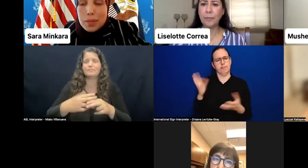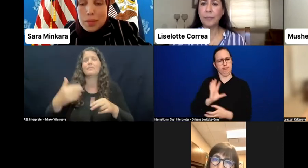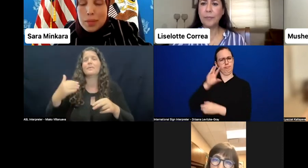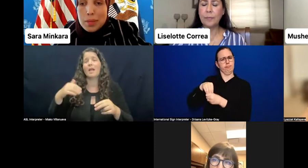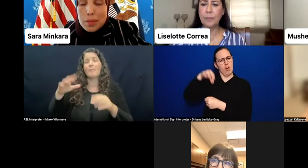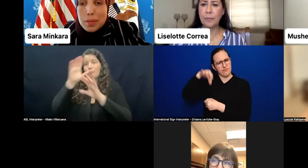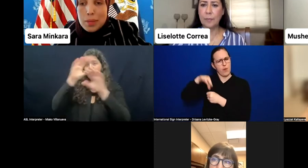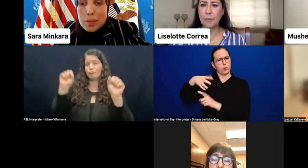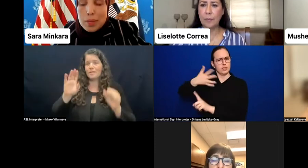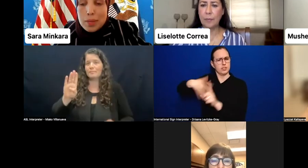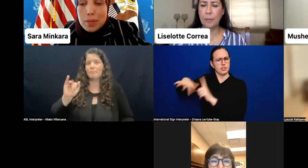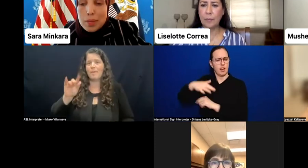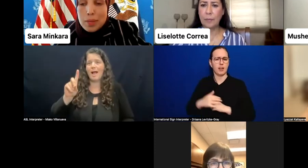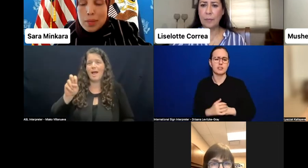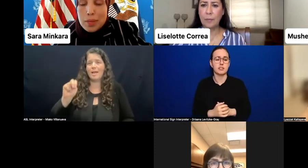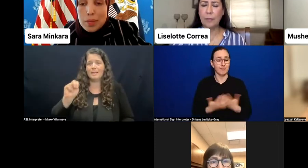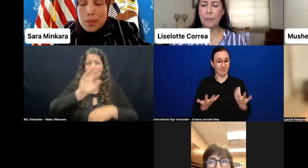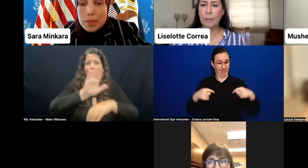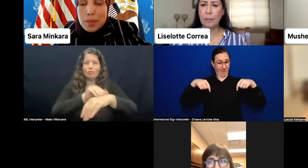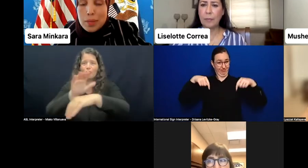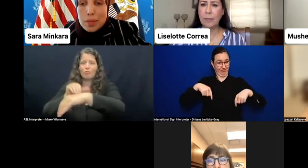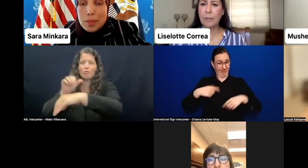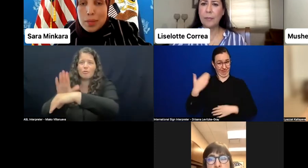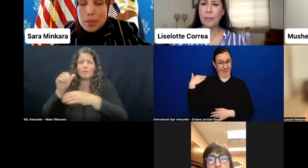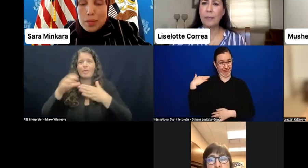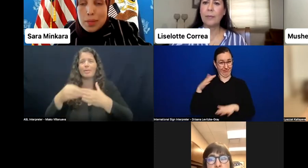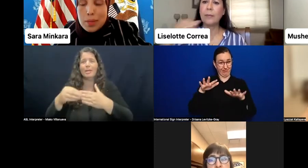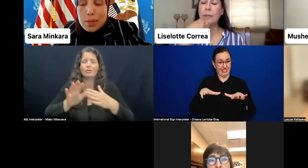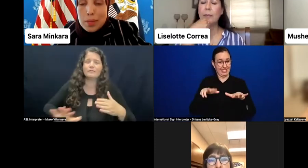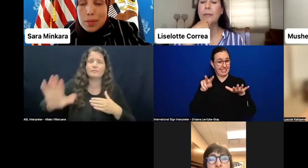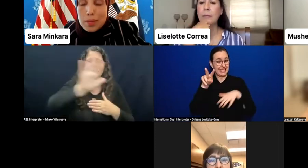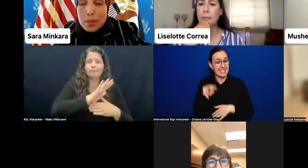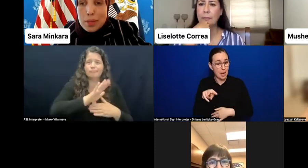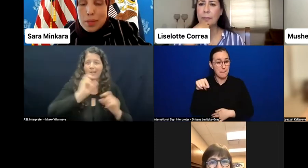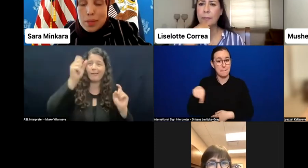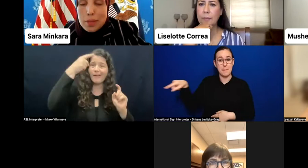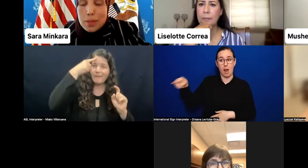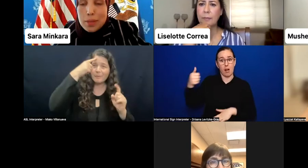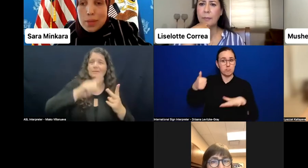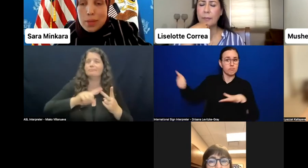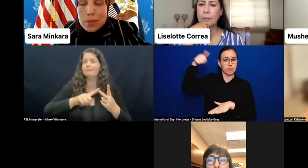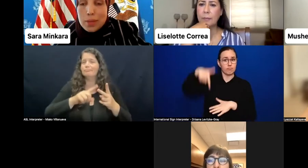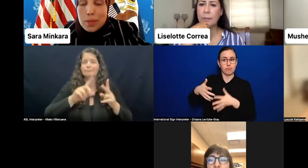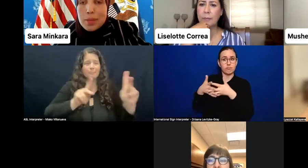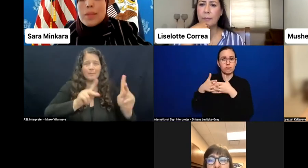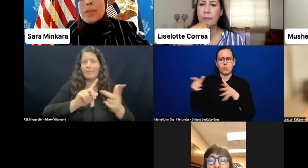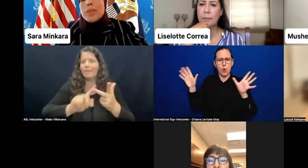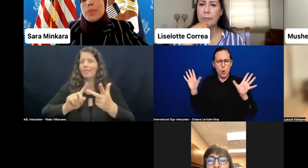of world leaders from government, civil society, and the private sector at a virtual Summit for Democracy.